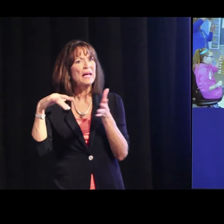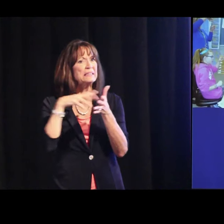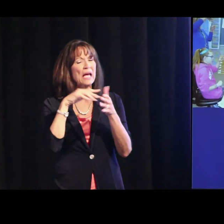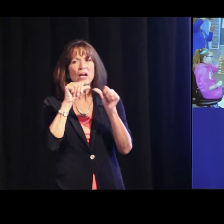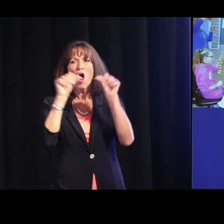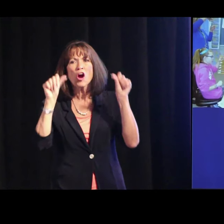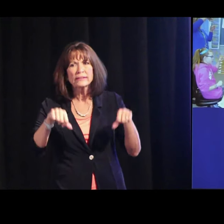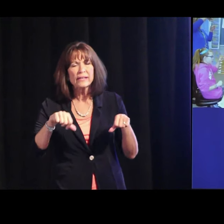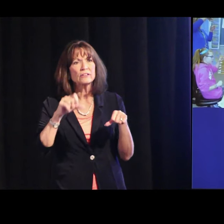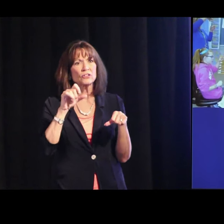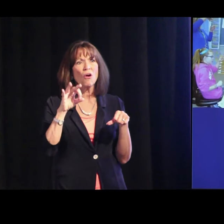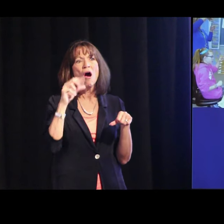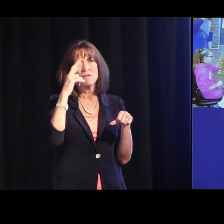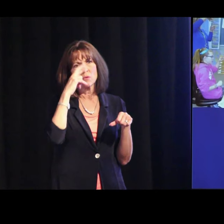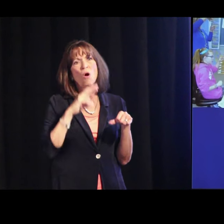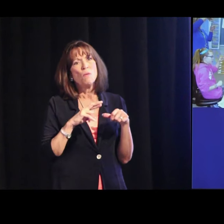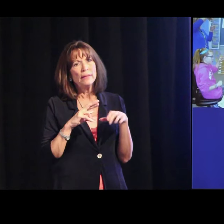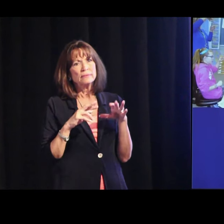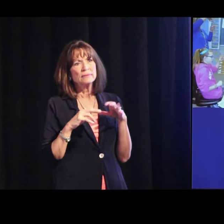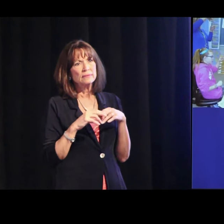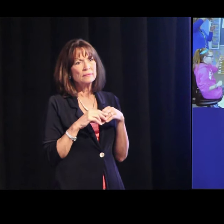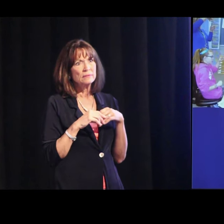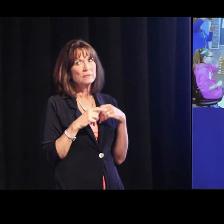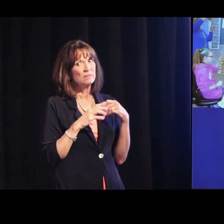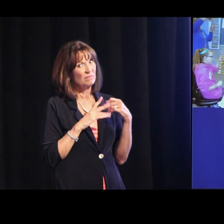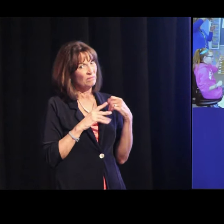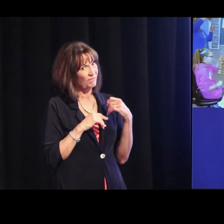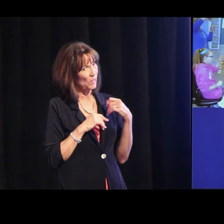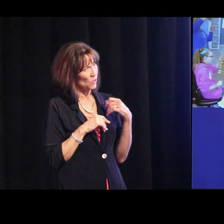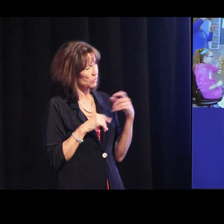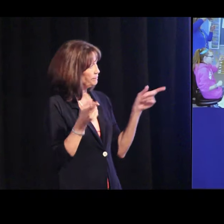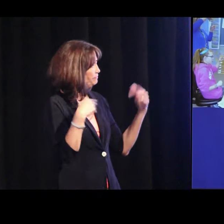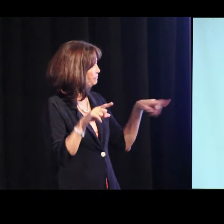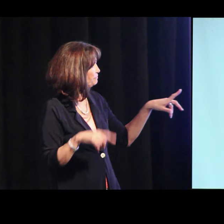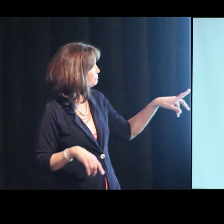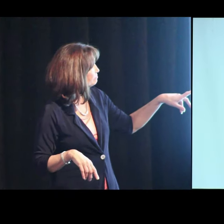The kids figured it out. They studied the architecture of Romans.